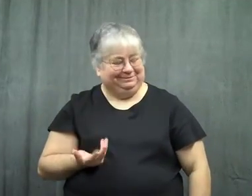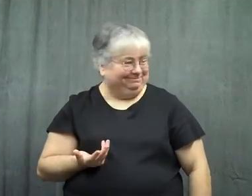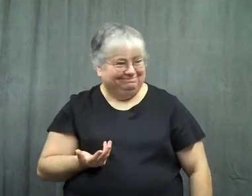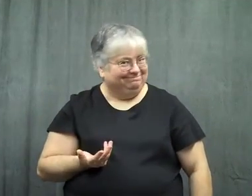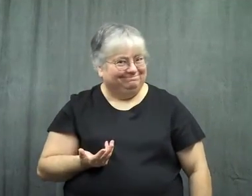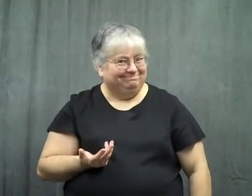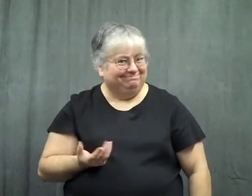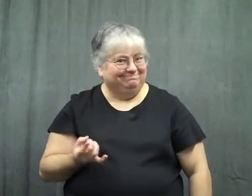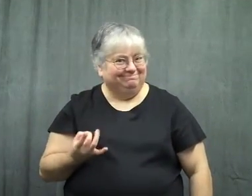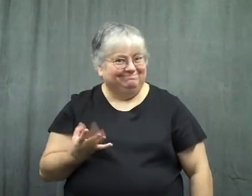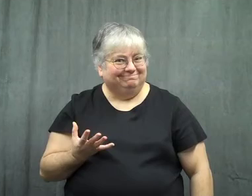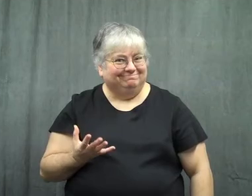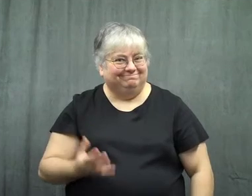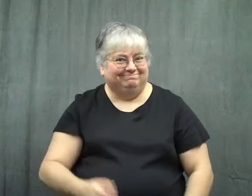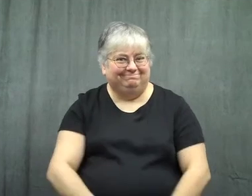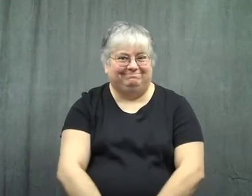Isn't that something?